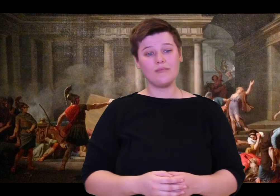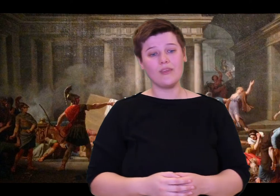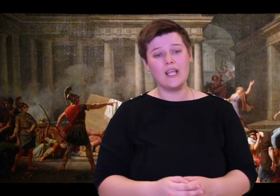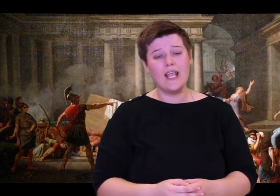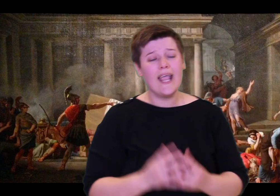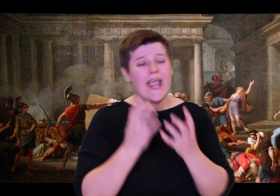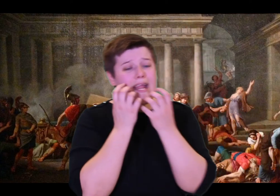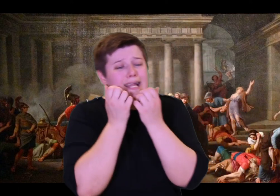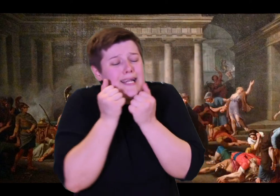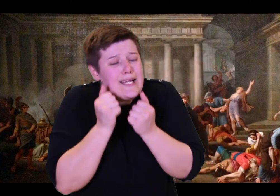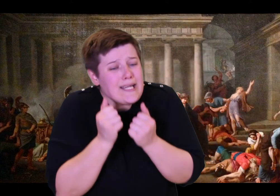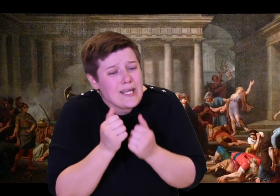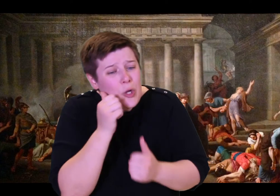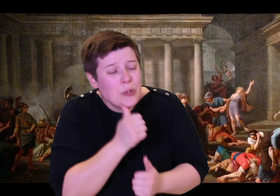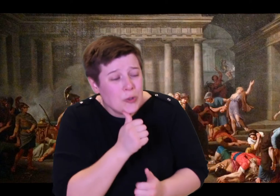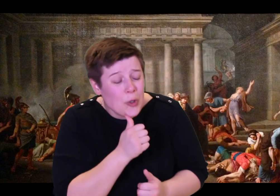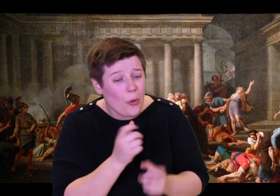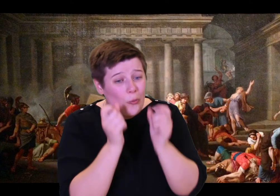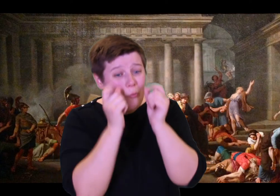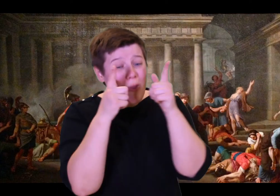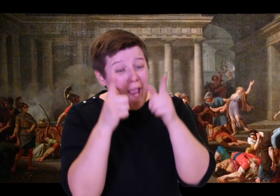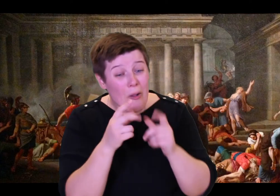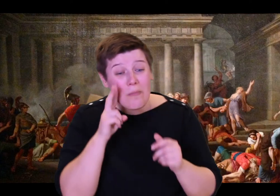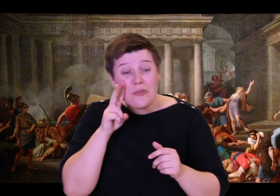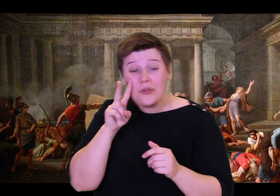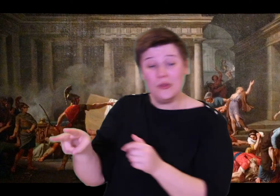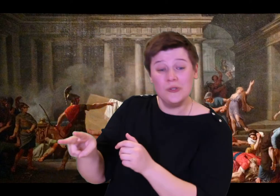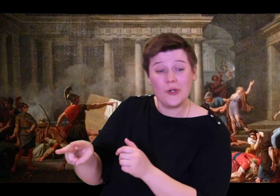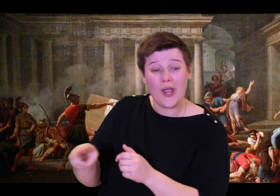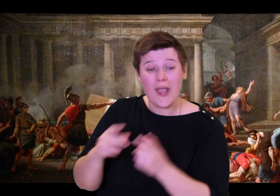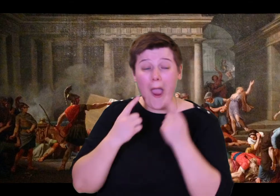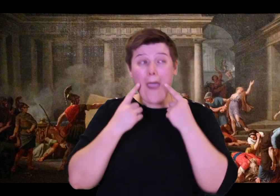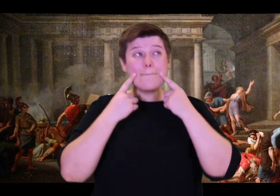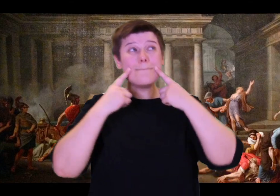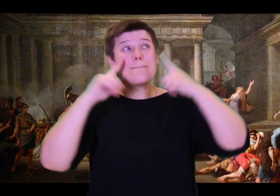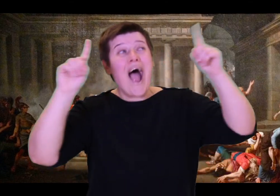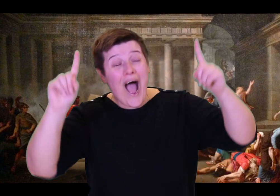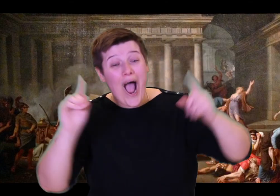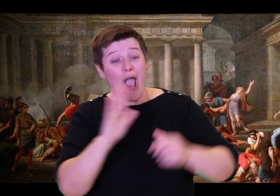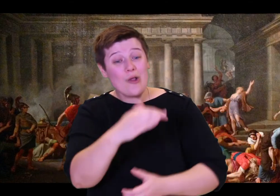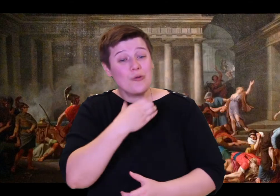Her weak old knees felt stronger now. With buoyant steps she went and stood